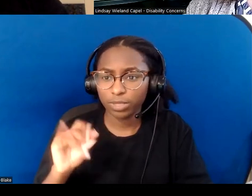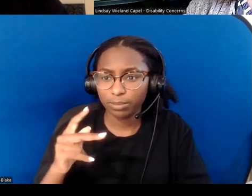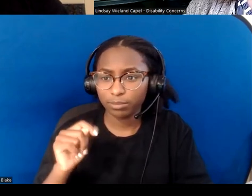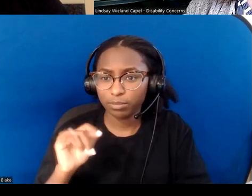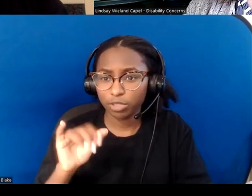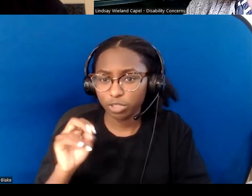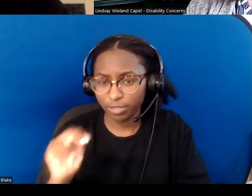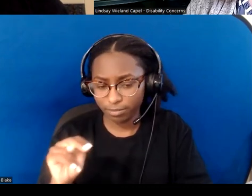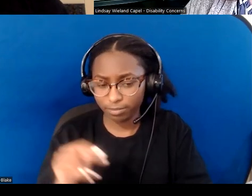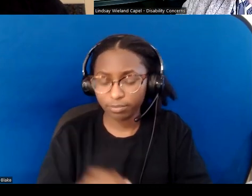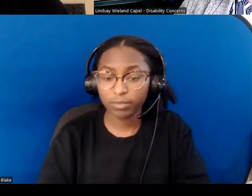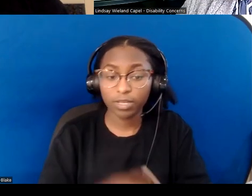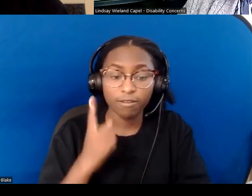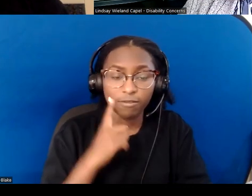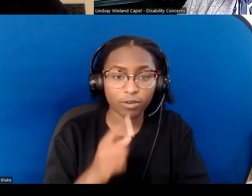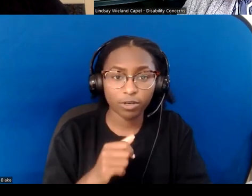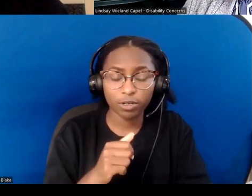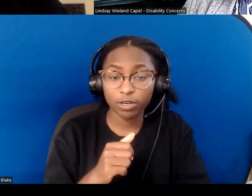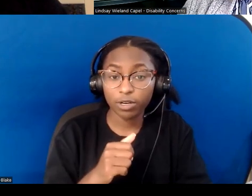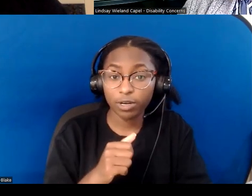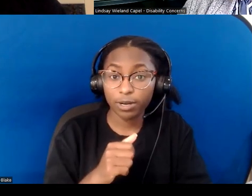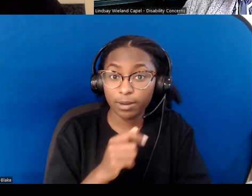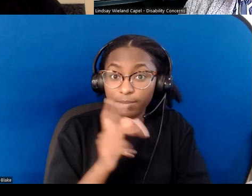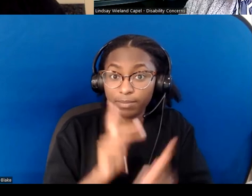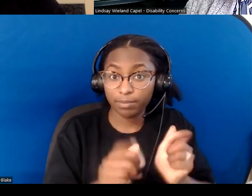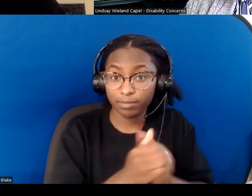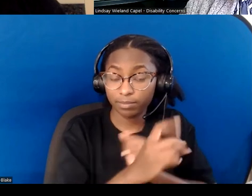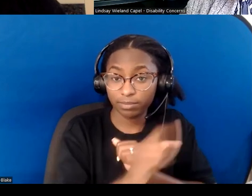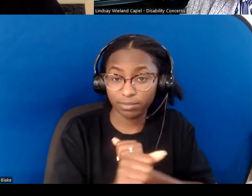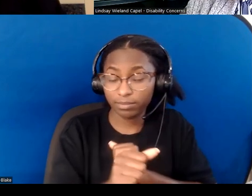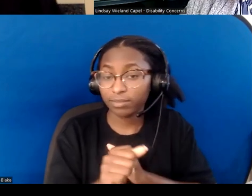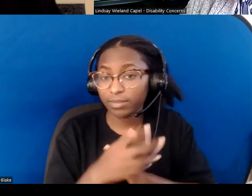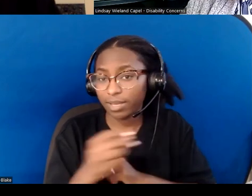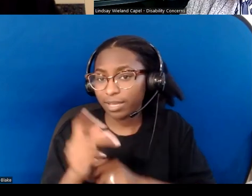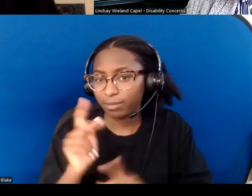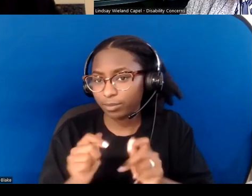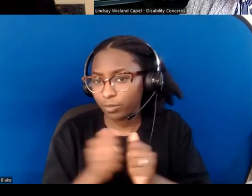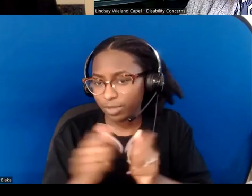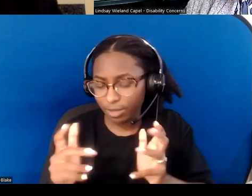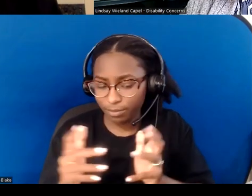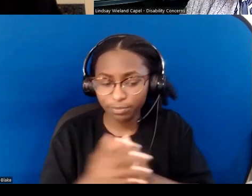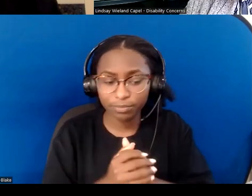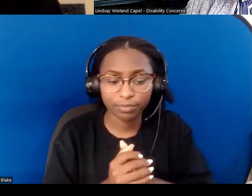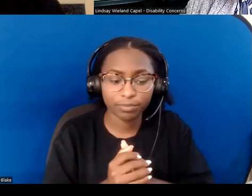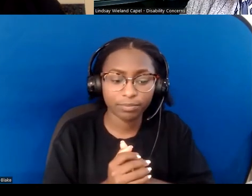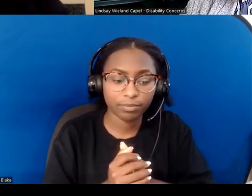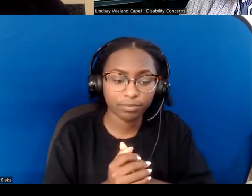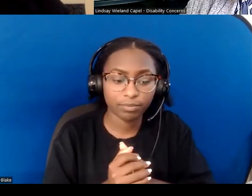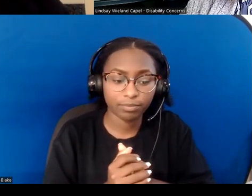one for non-disabled people and one for disabled people. Here's what she writes as part of her benecription